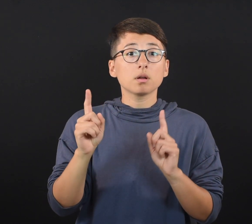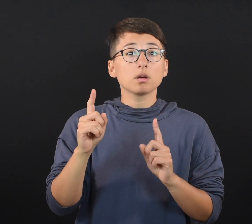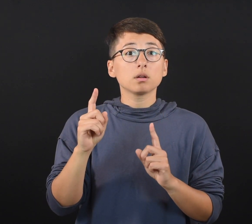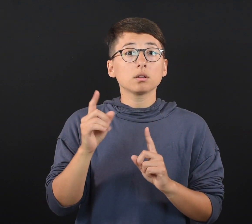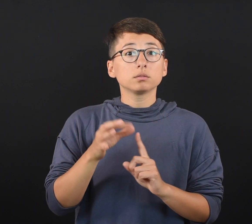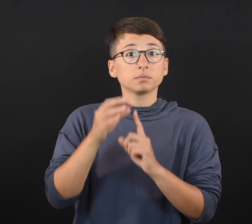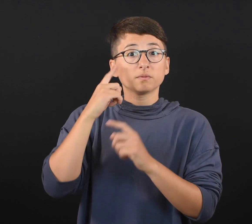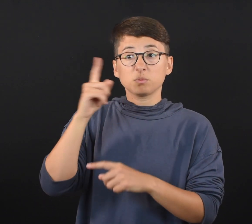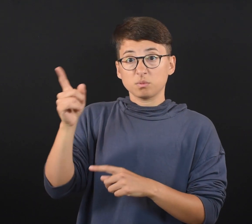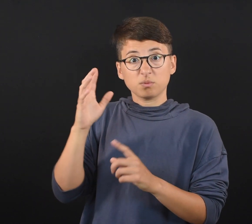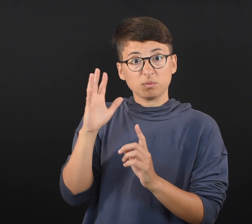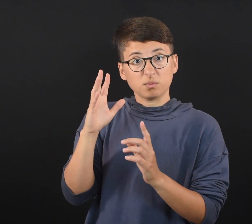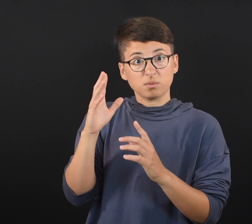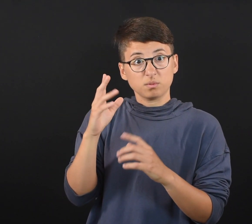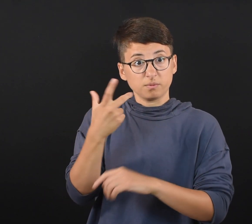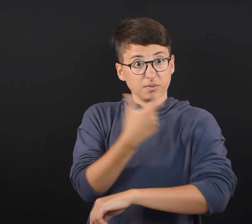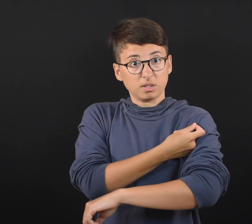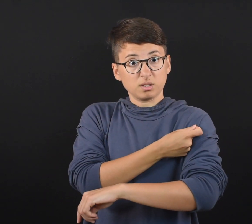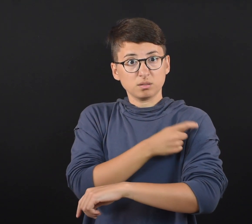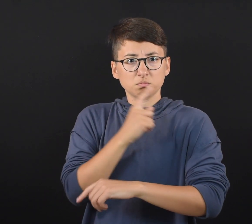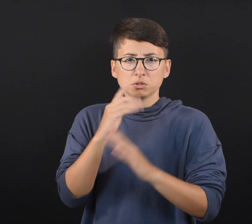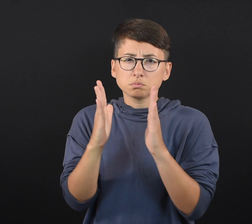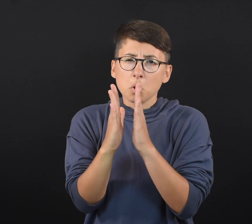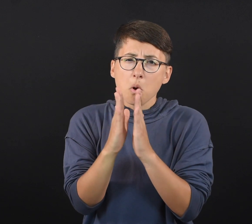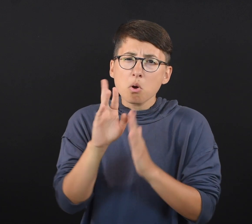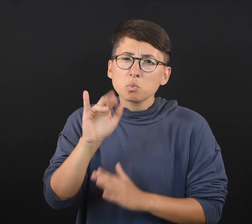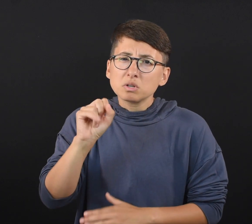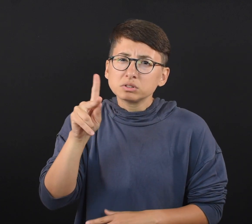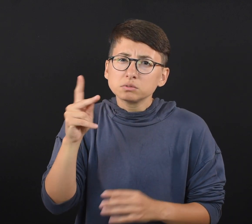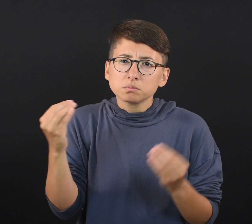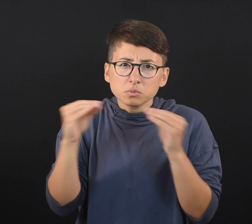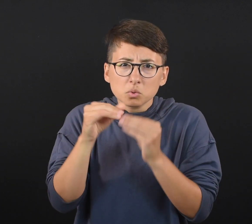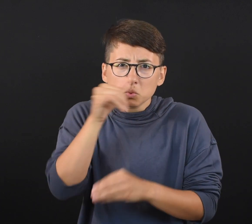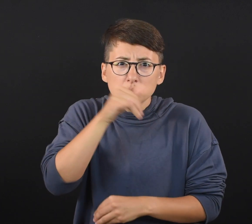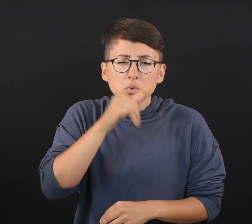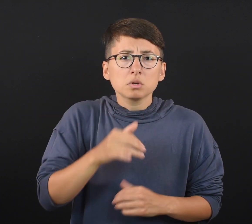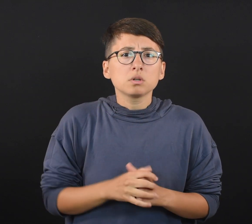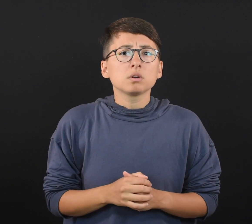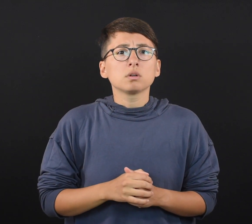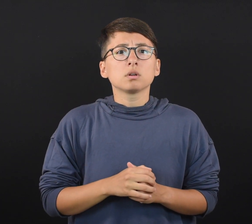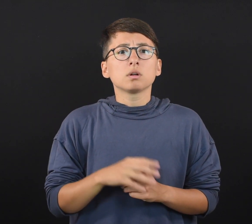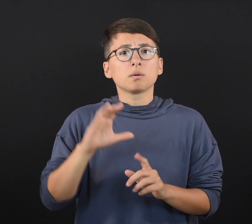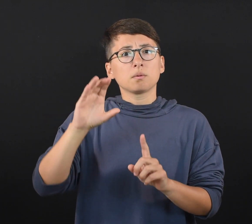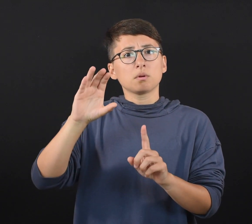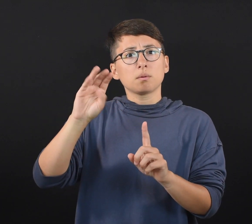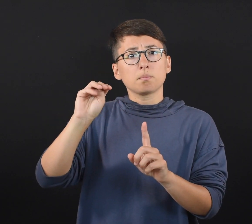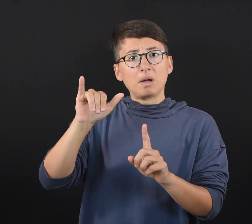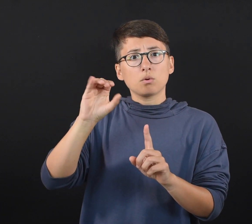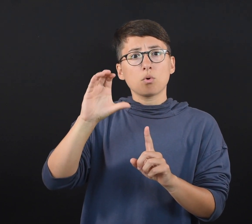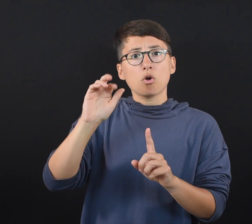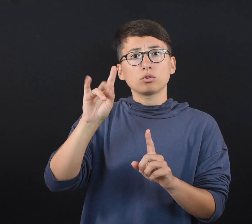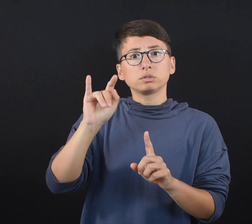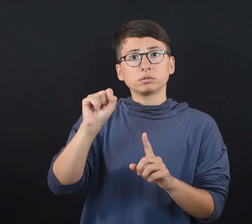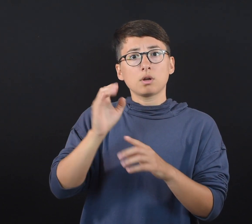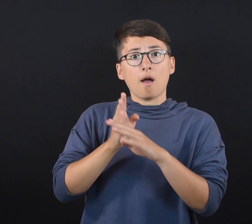the risk of myocarditis following actual COVID-19 infection," says Leslie Cooper, M.D.,